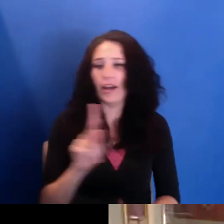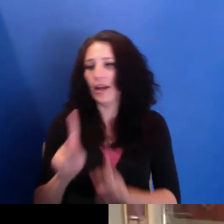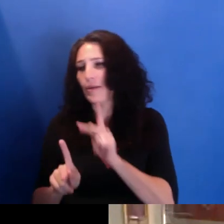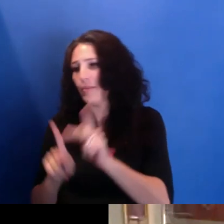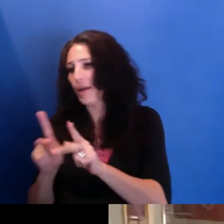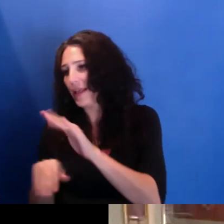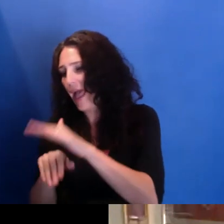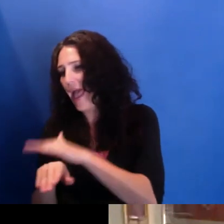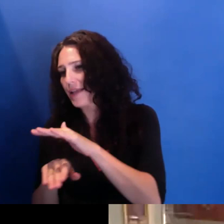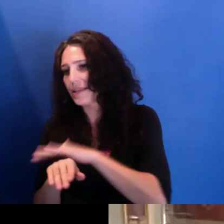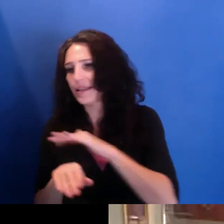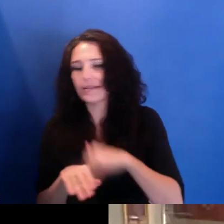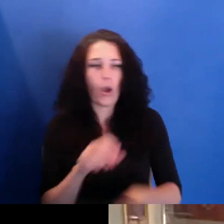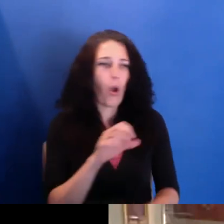independent cinema.